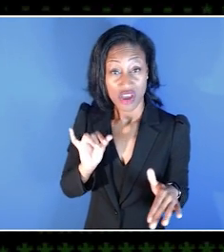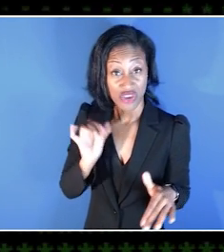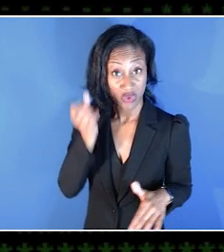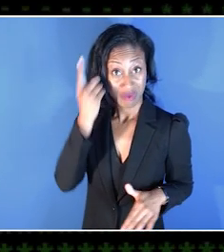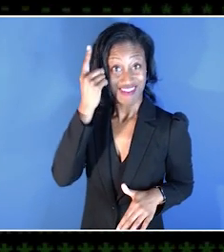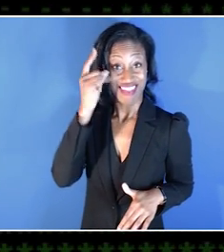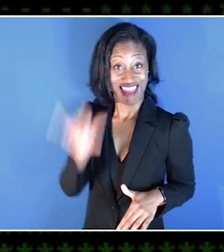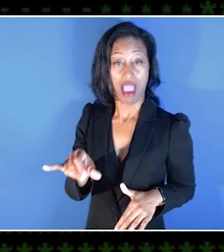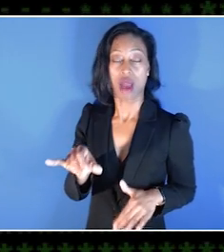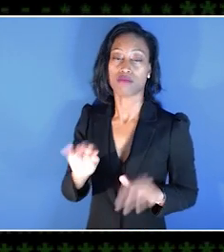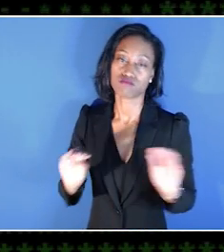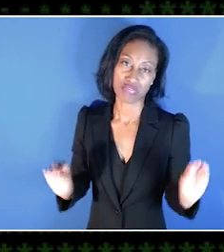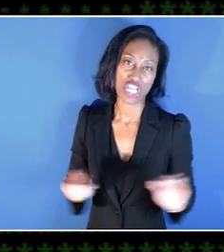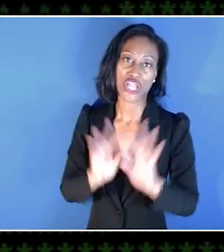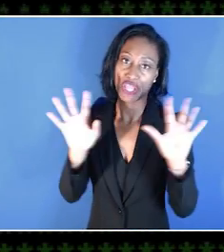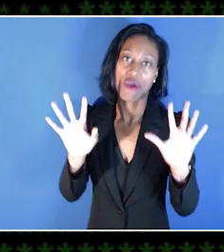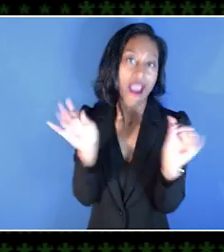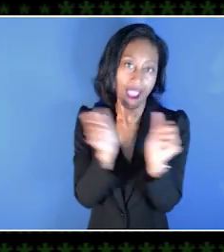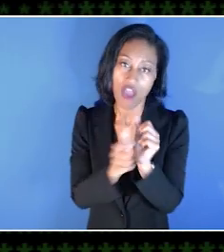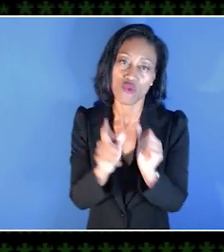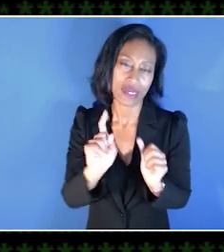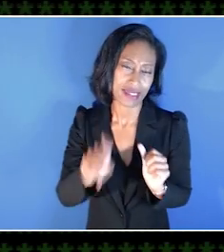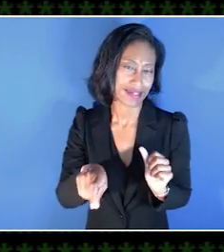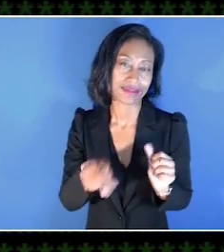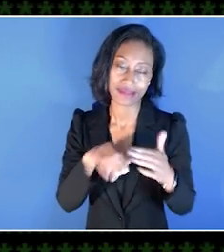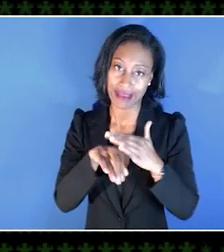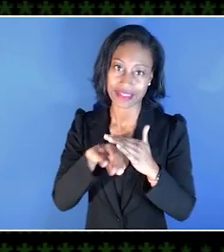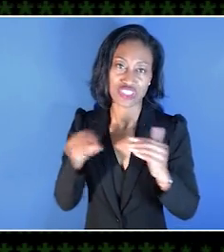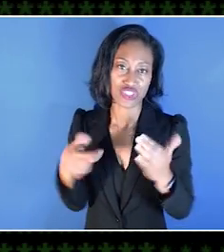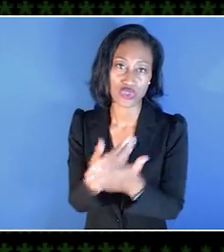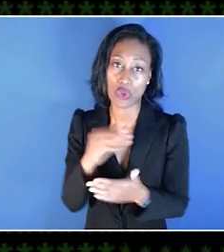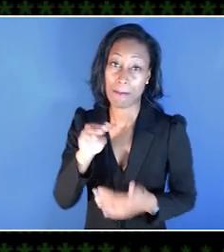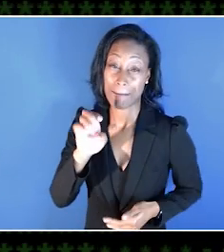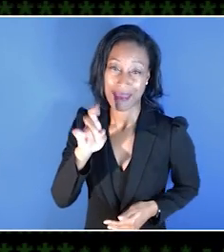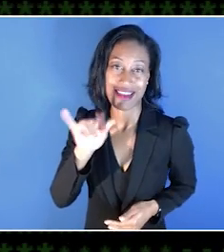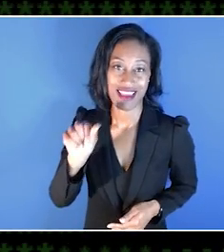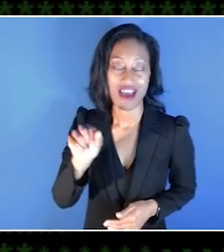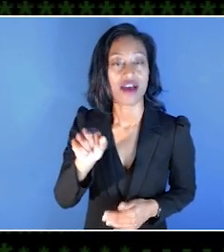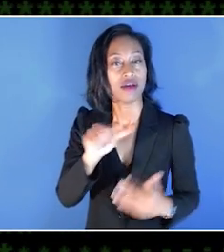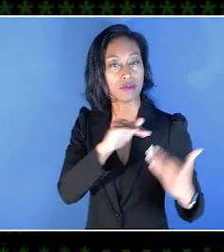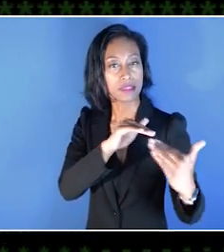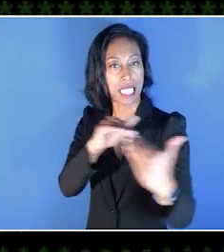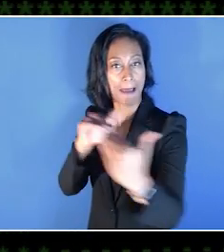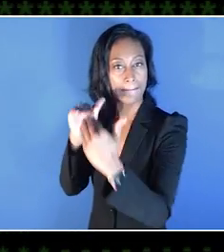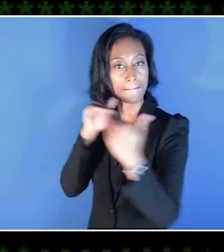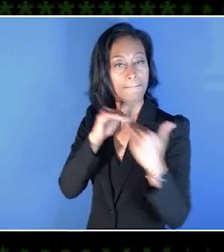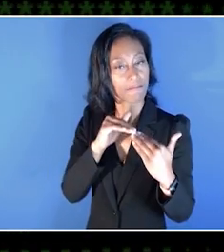it's really important that everybody can access this new media and can do that in a level playing field way.